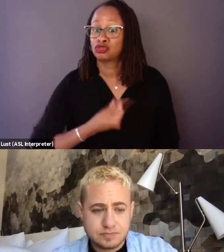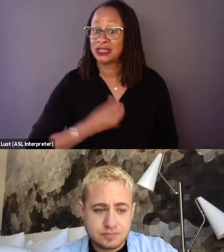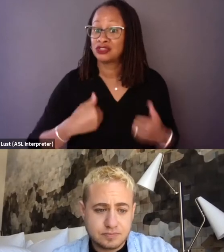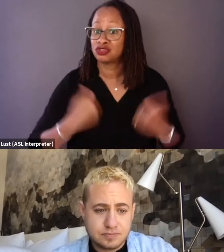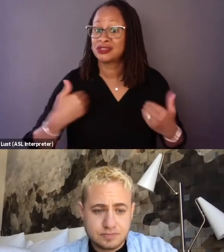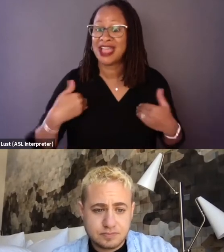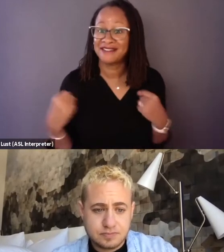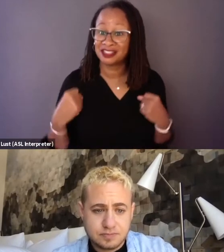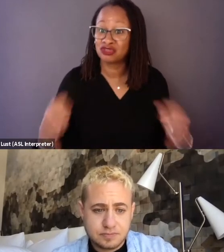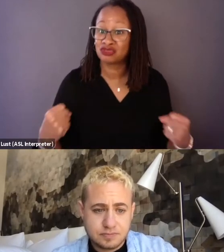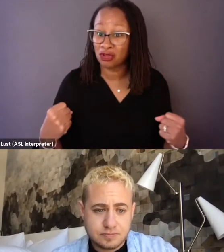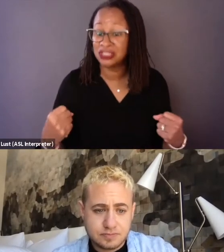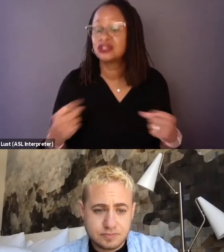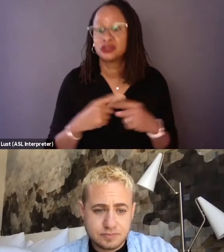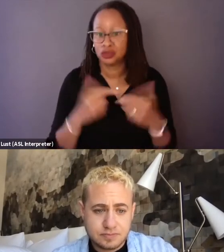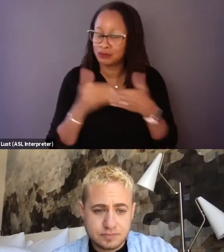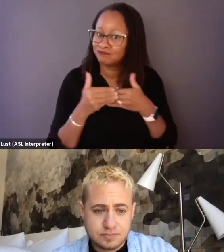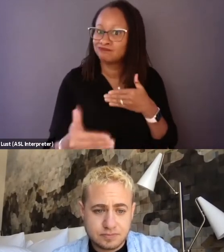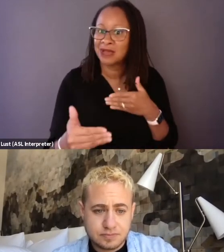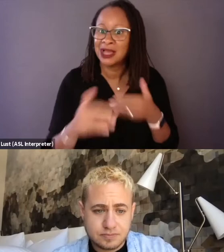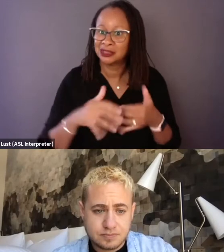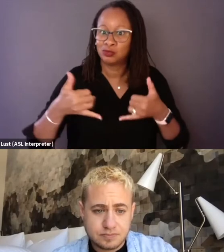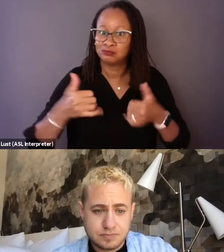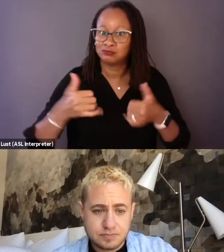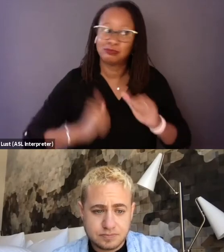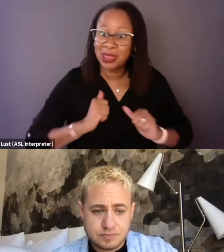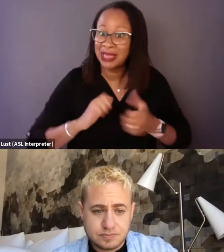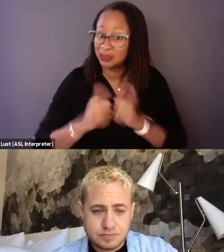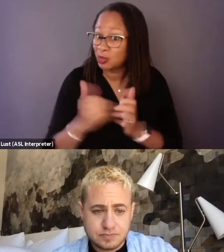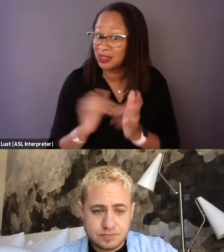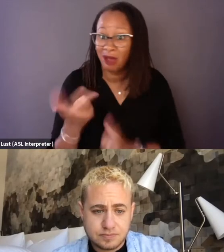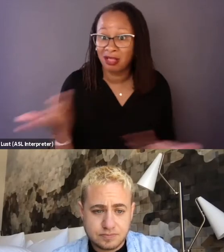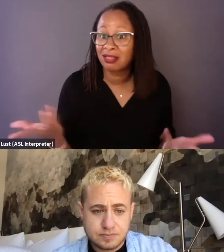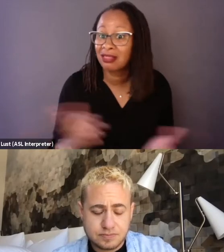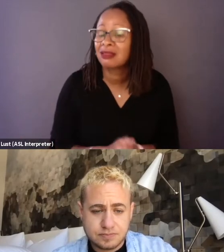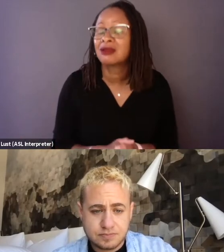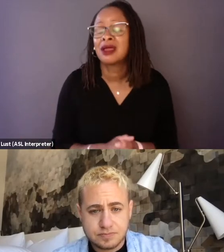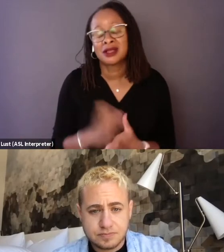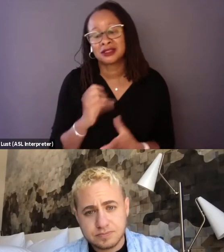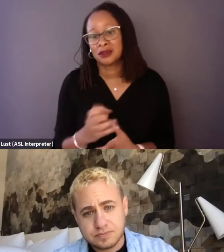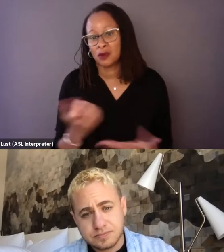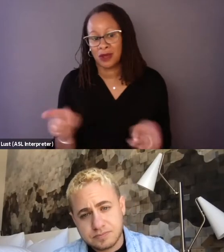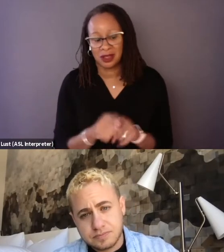and resilience to actually play sports, right? And so as we started this process,